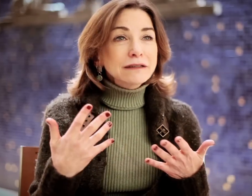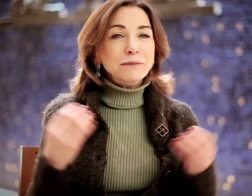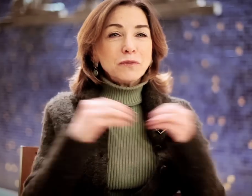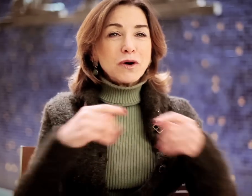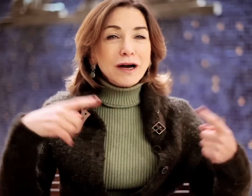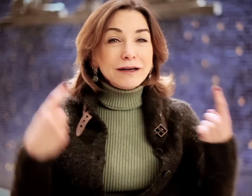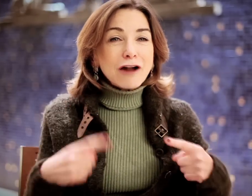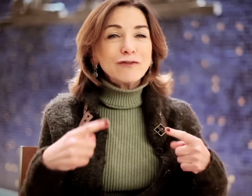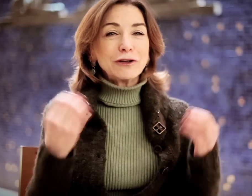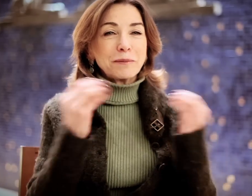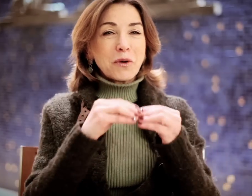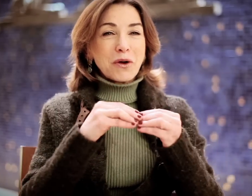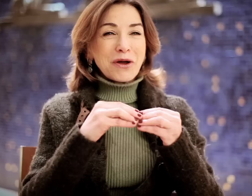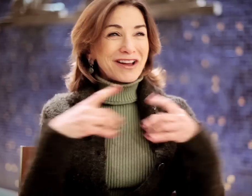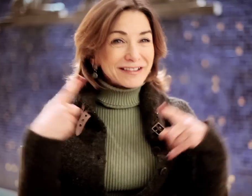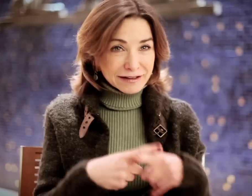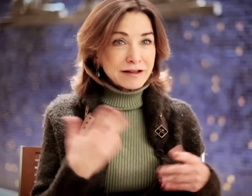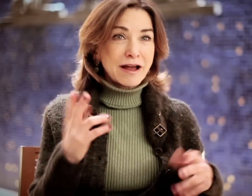More controversy. More conflict. Of course.